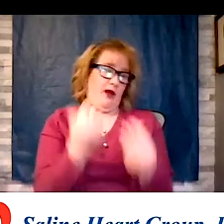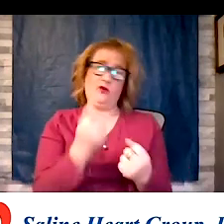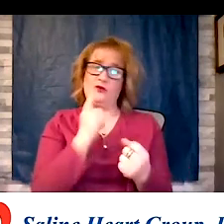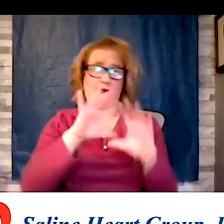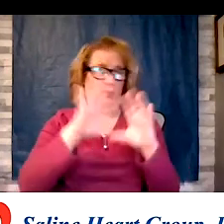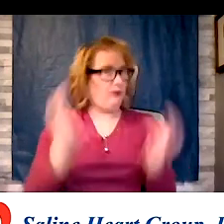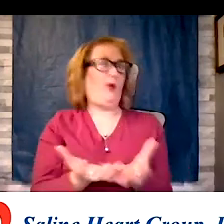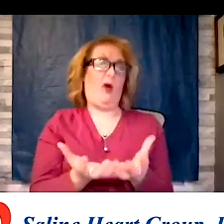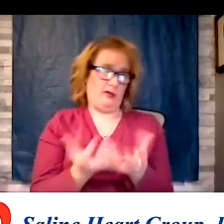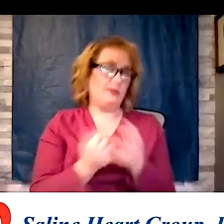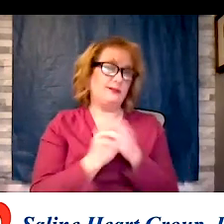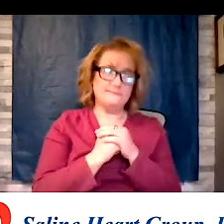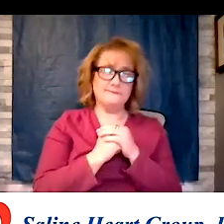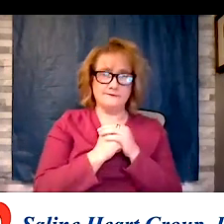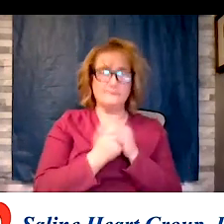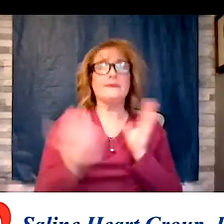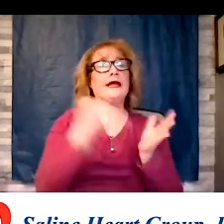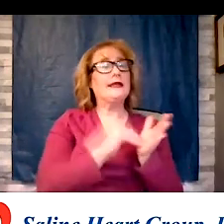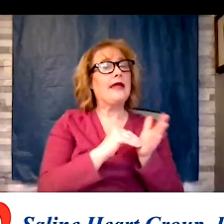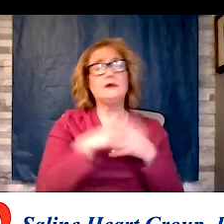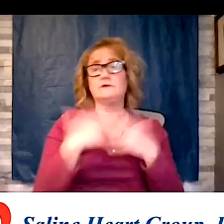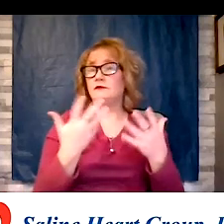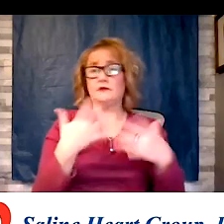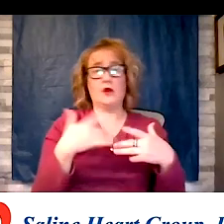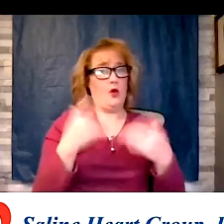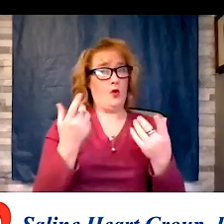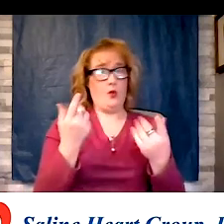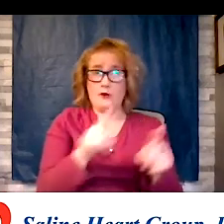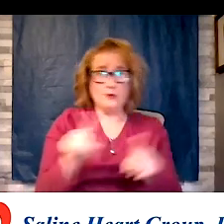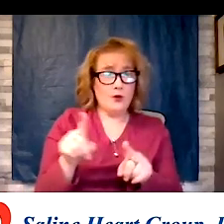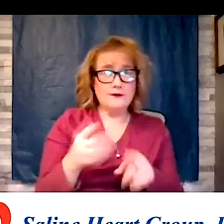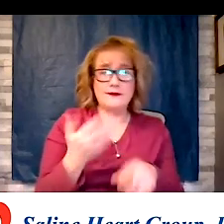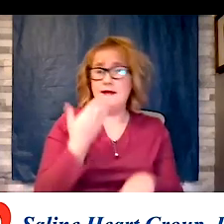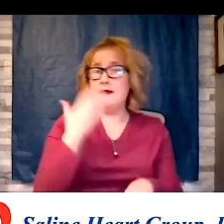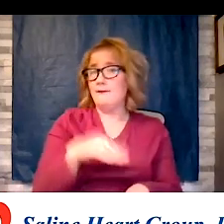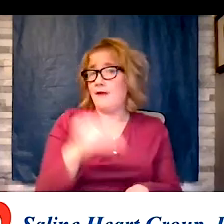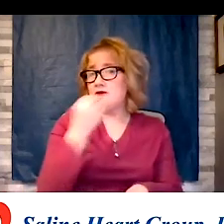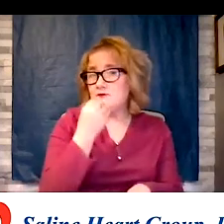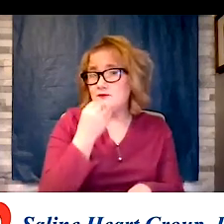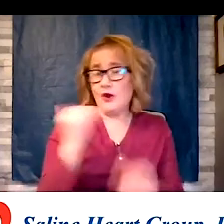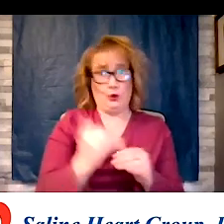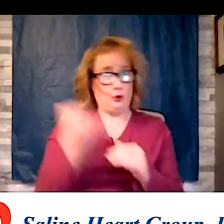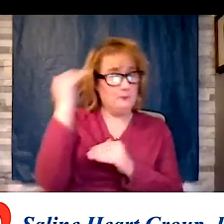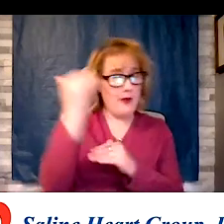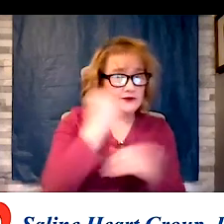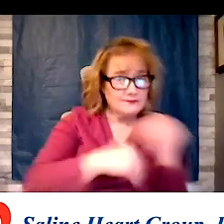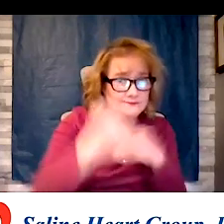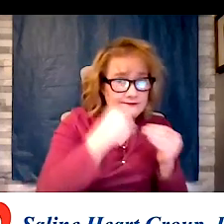what's going on? Bad food, too much food, too much stress and not moving around enough. I